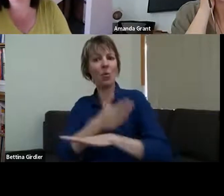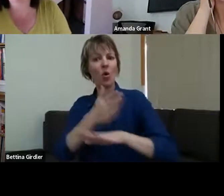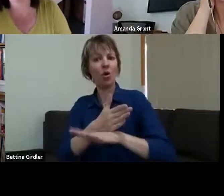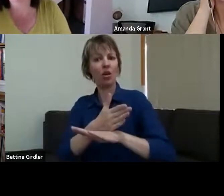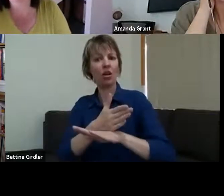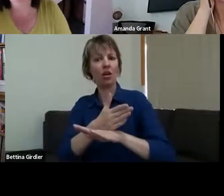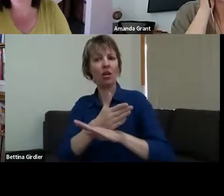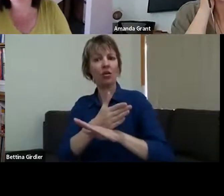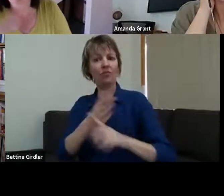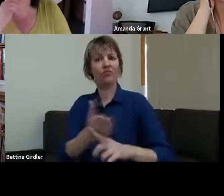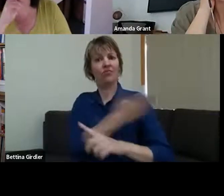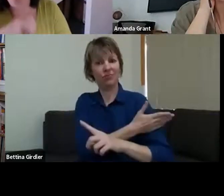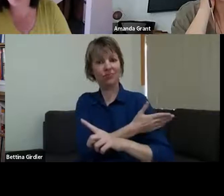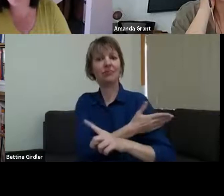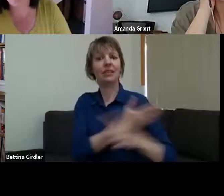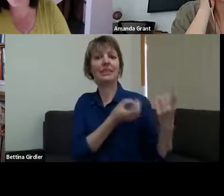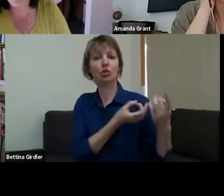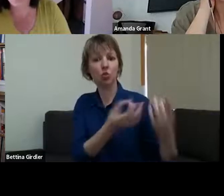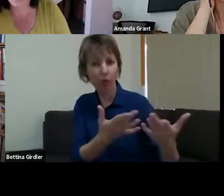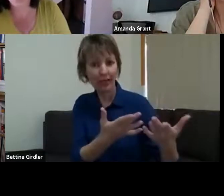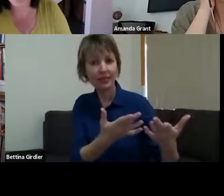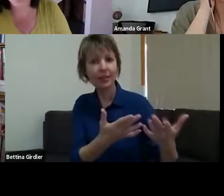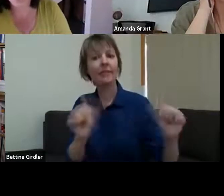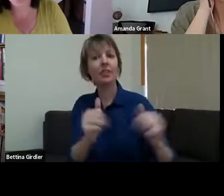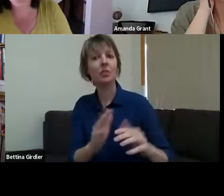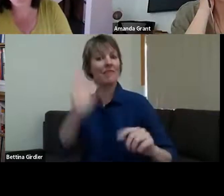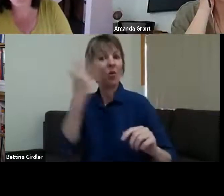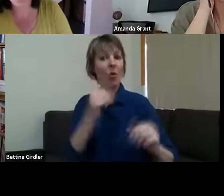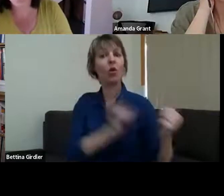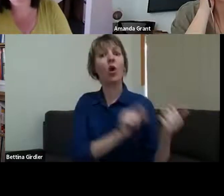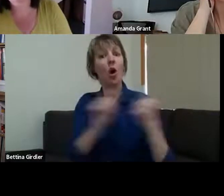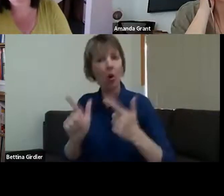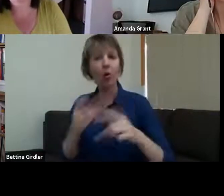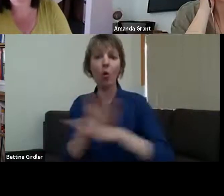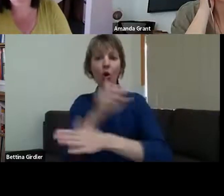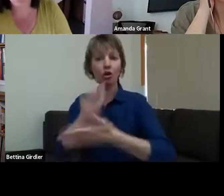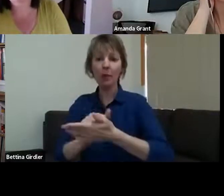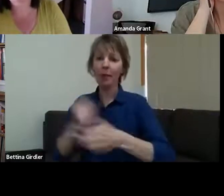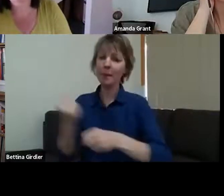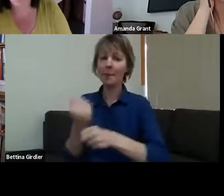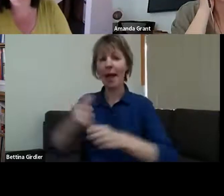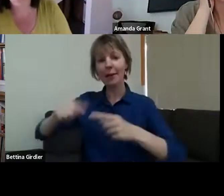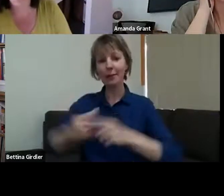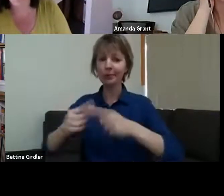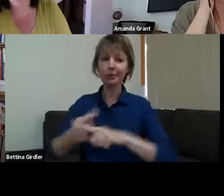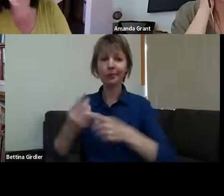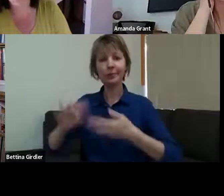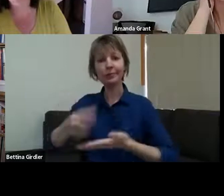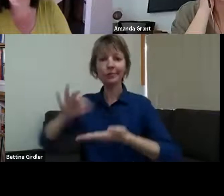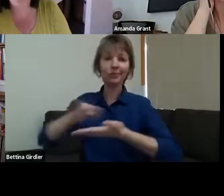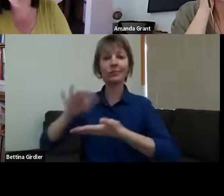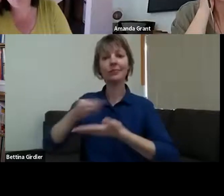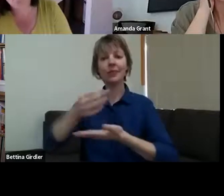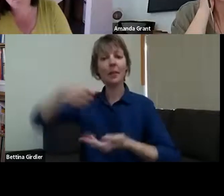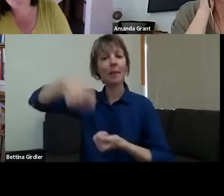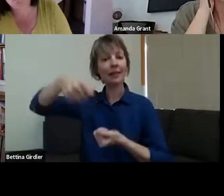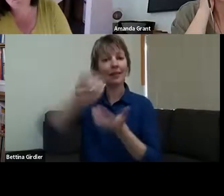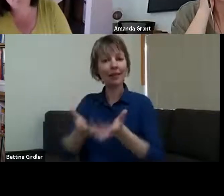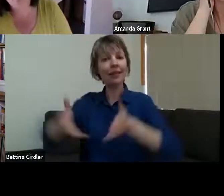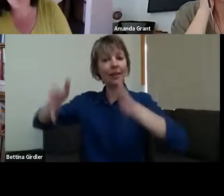they'd made their baskets, and this person was a very experienced